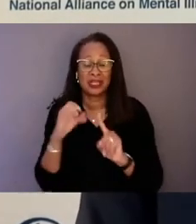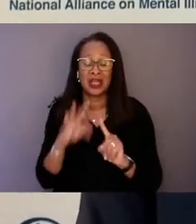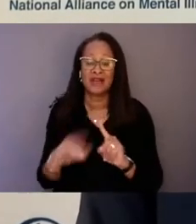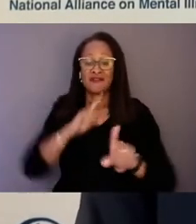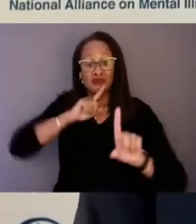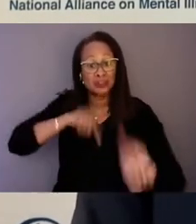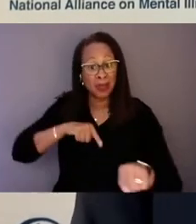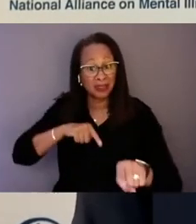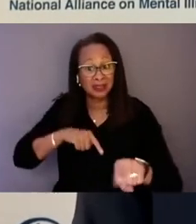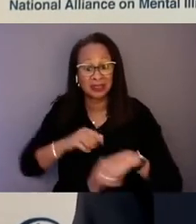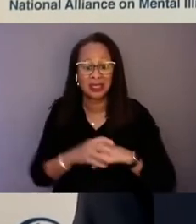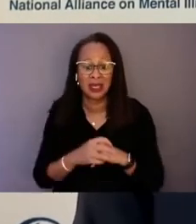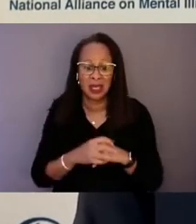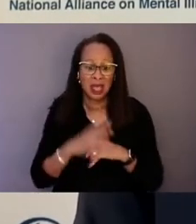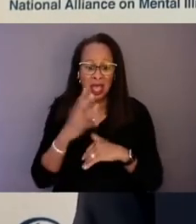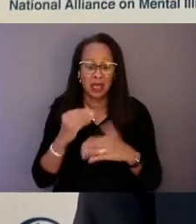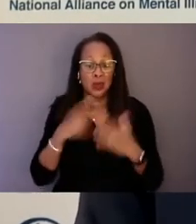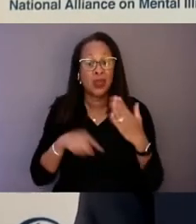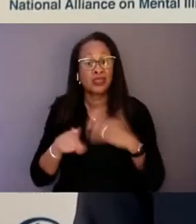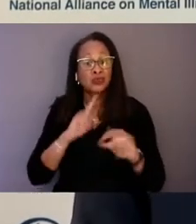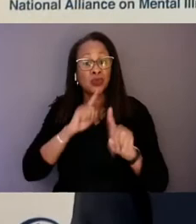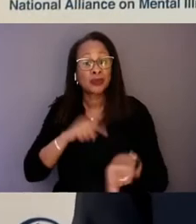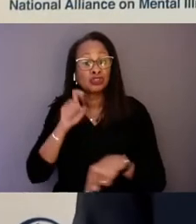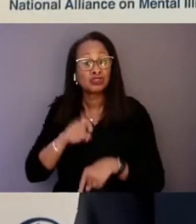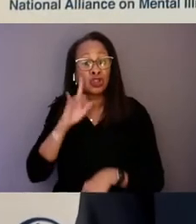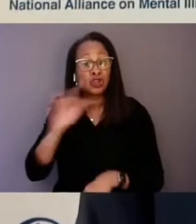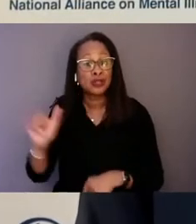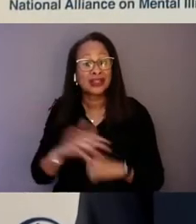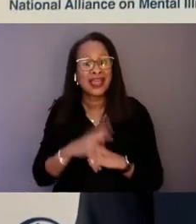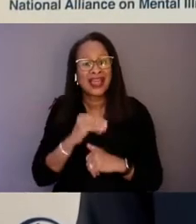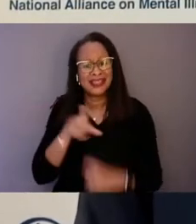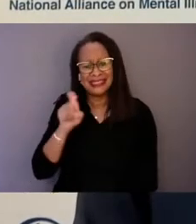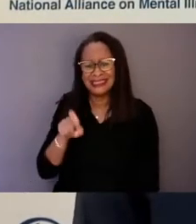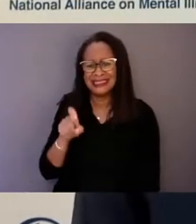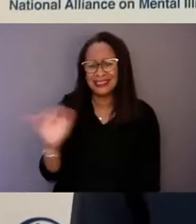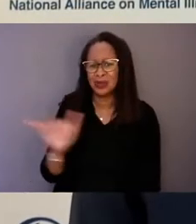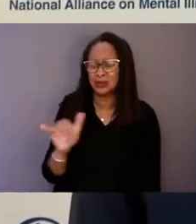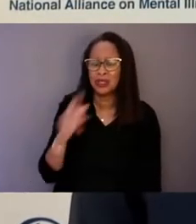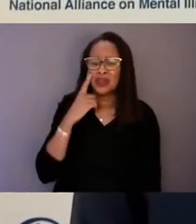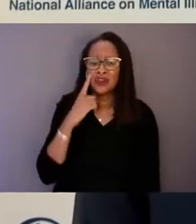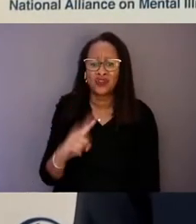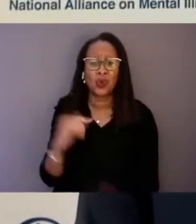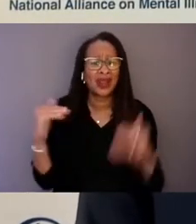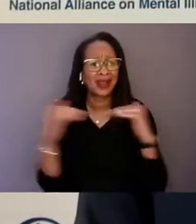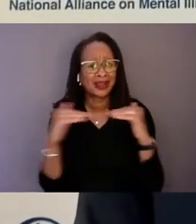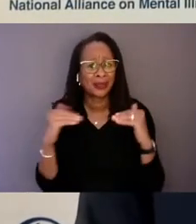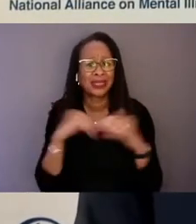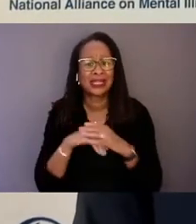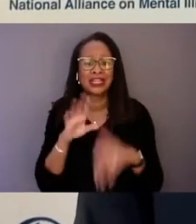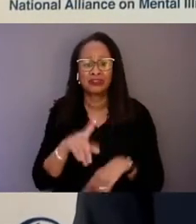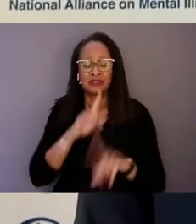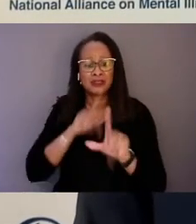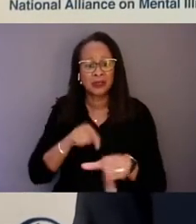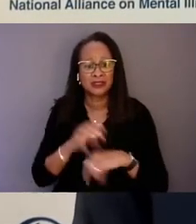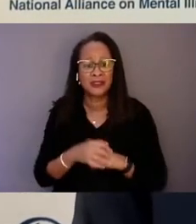and what those responses should look like and the need for equity in those responses. We live it, we breathe it.